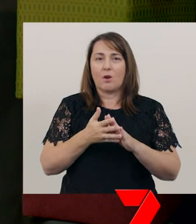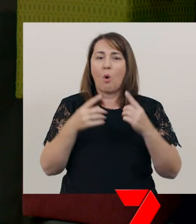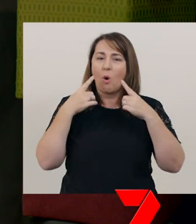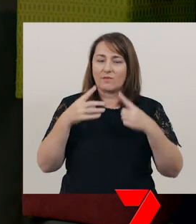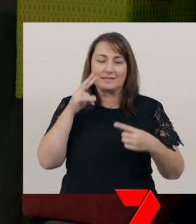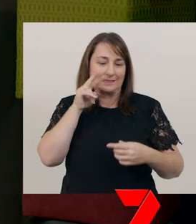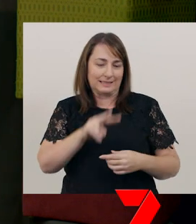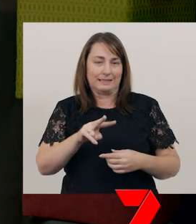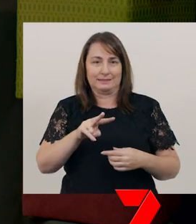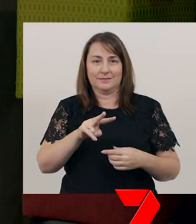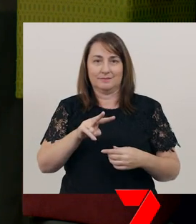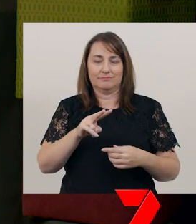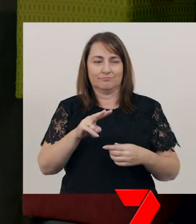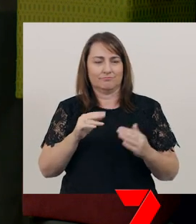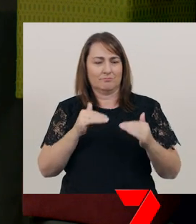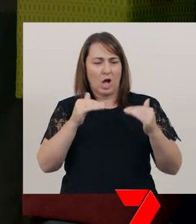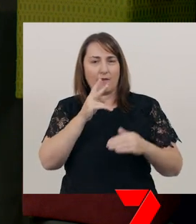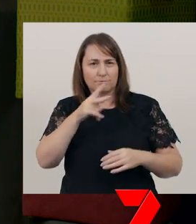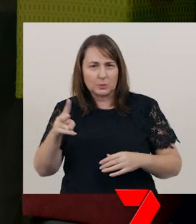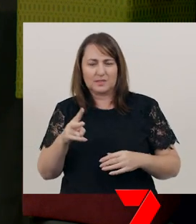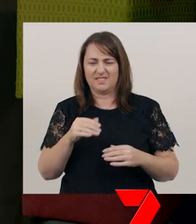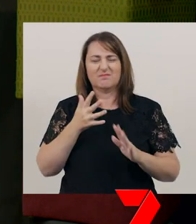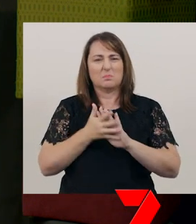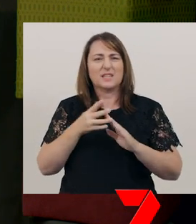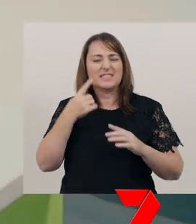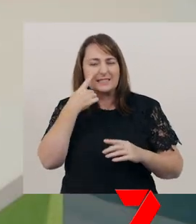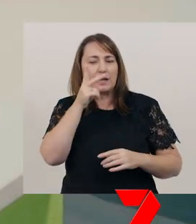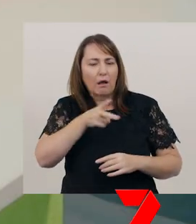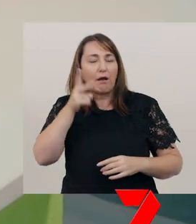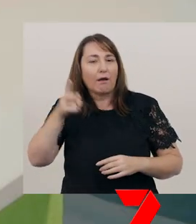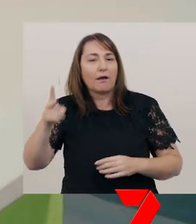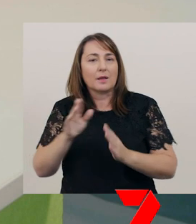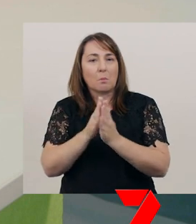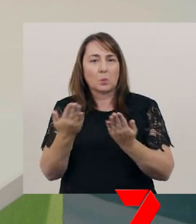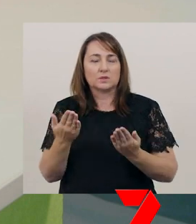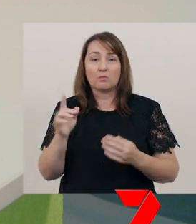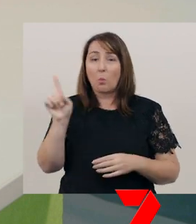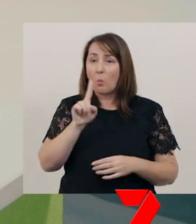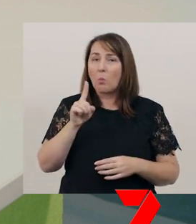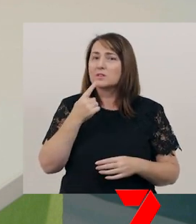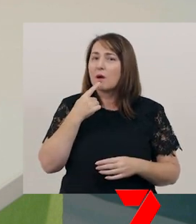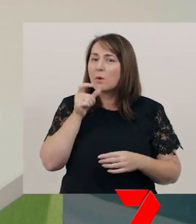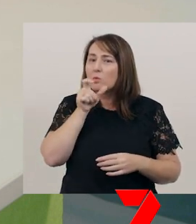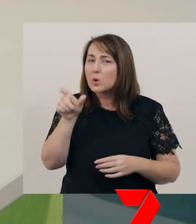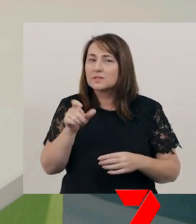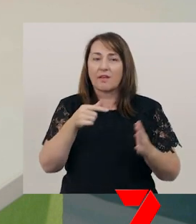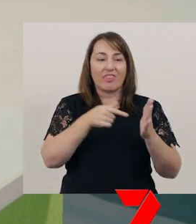Here are two high-frequency words – ‘the’ and ‘is’.